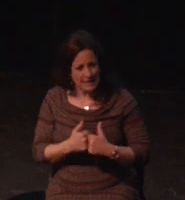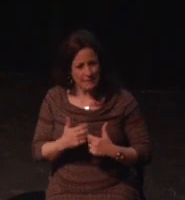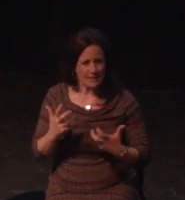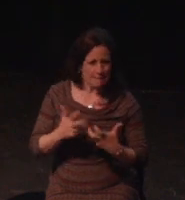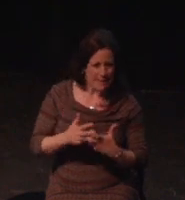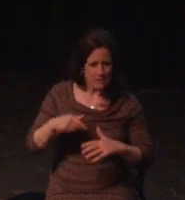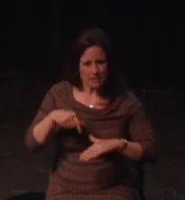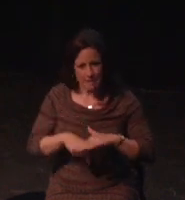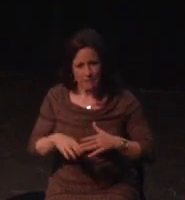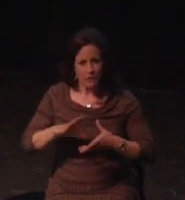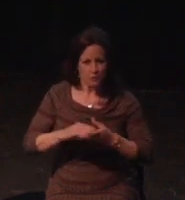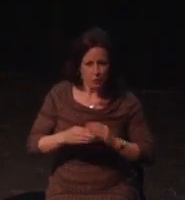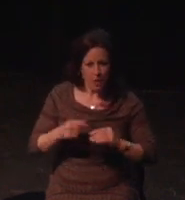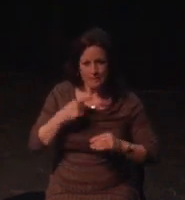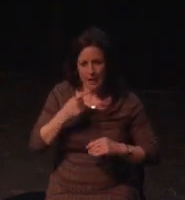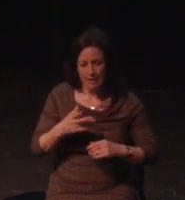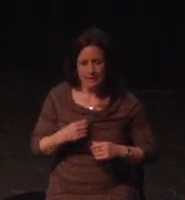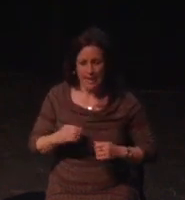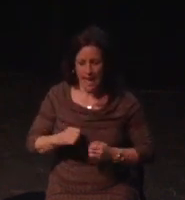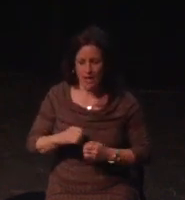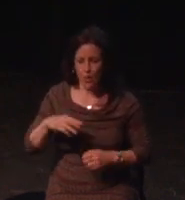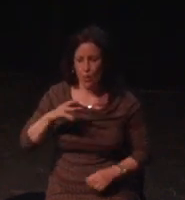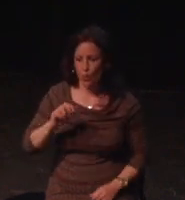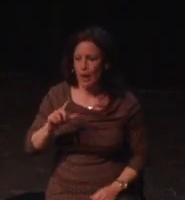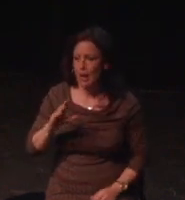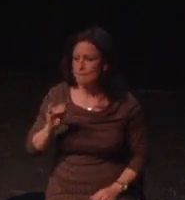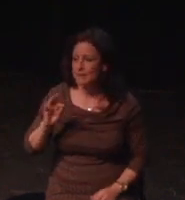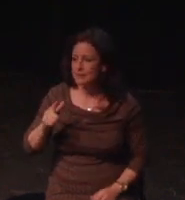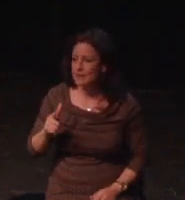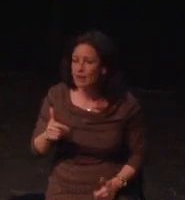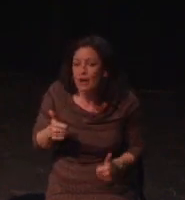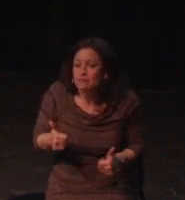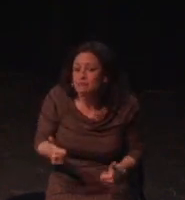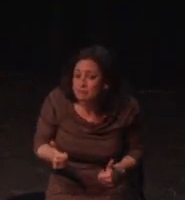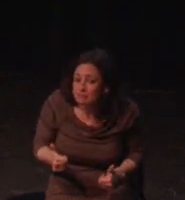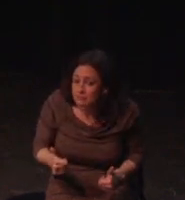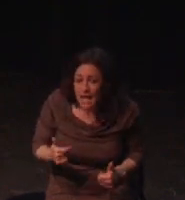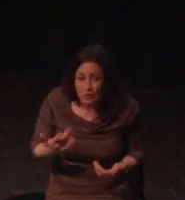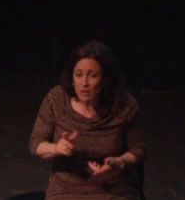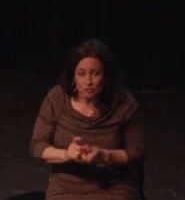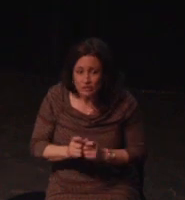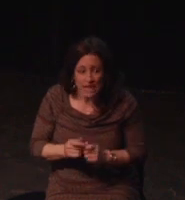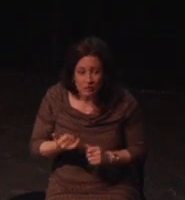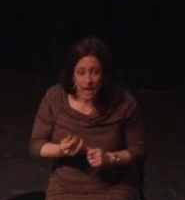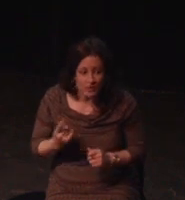One of the first console games to do this that I know of,